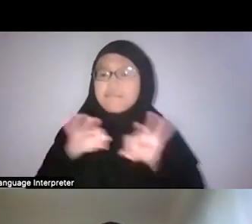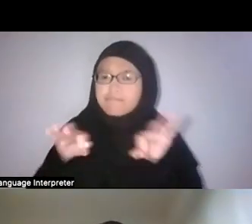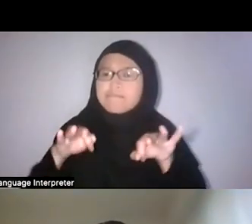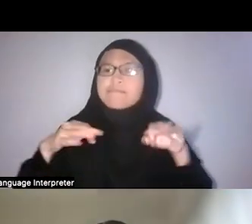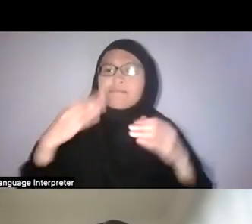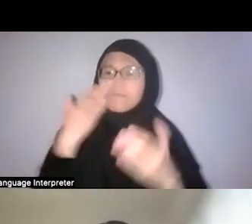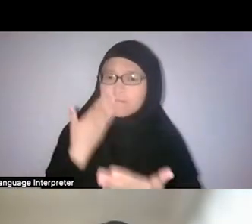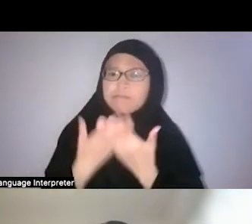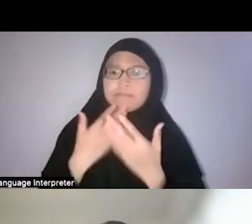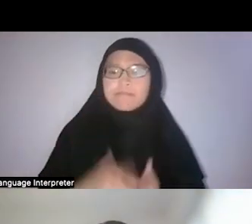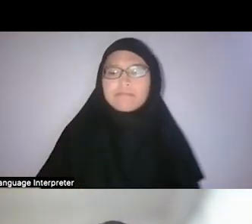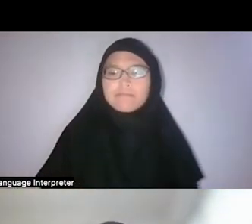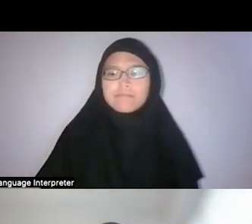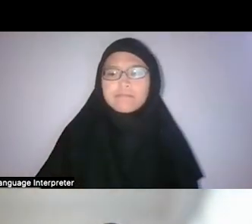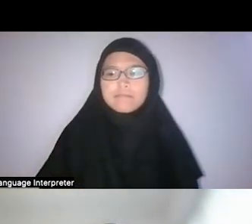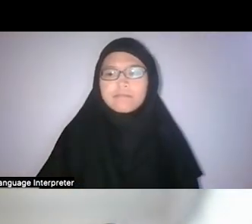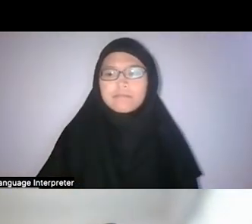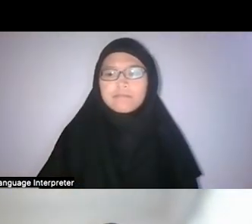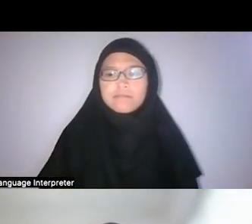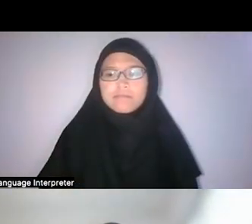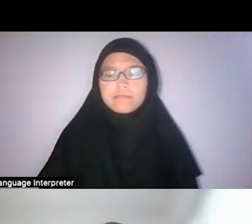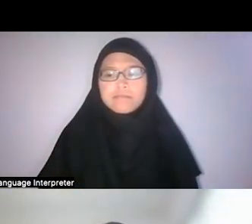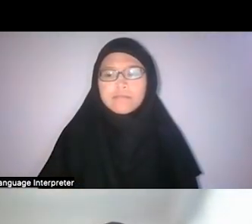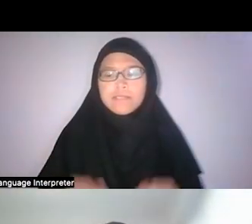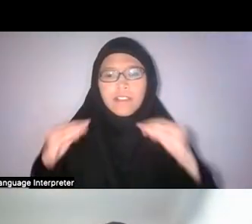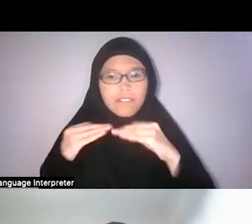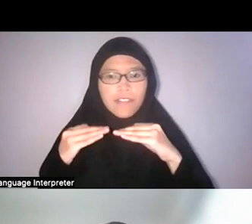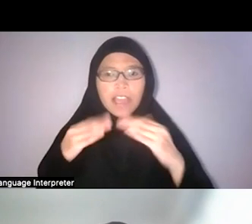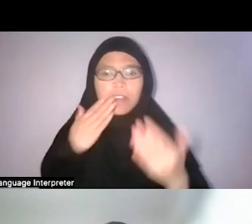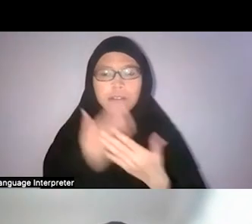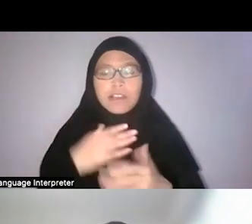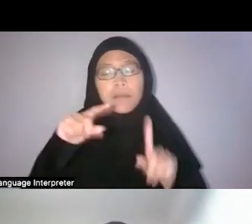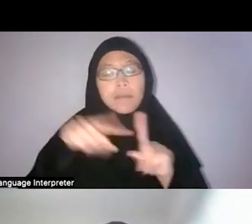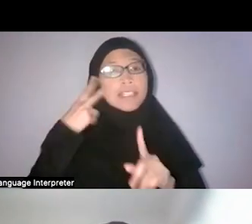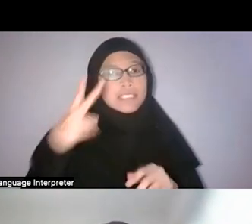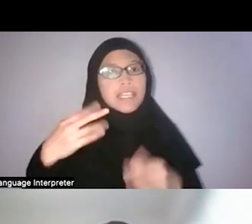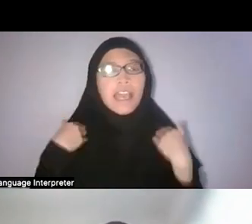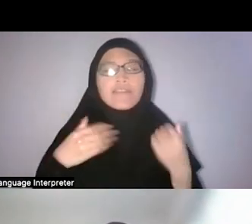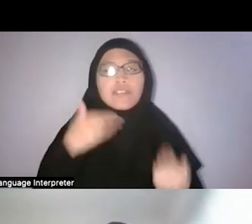Yeah. And, plus, he also saw merit in Malay medicinal herbs and plants